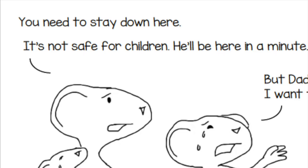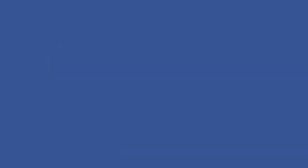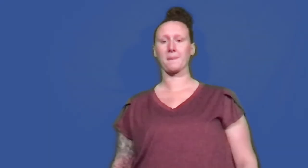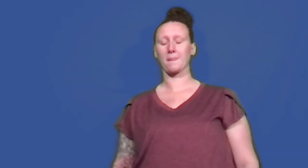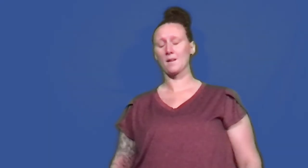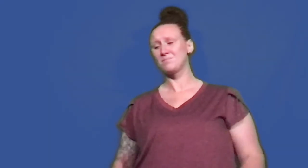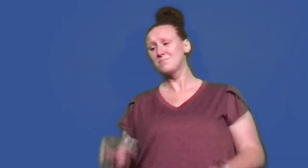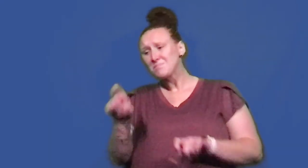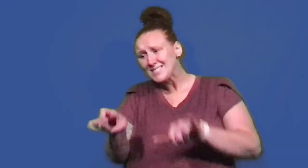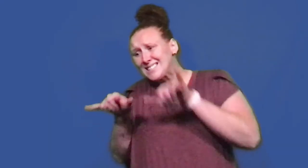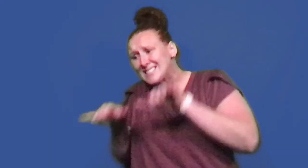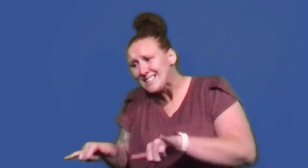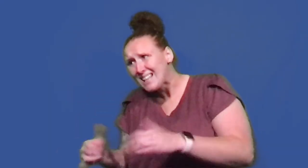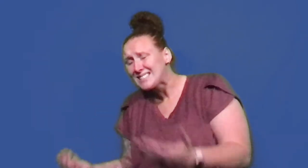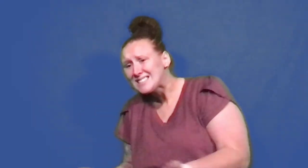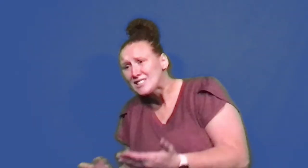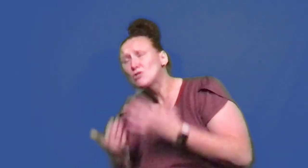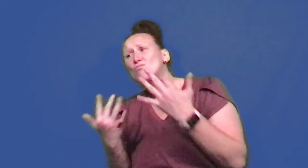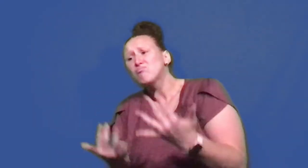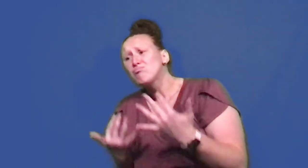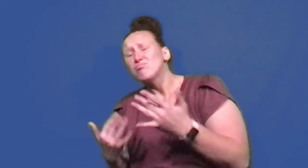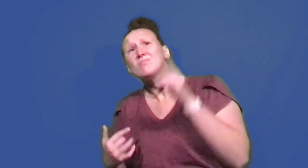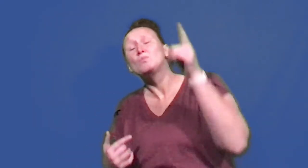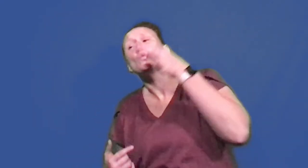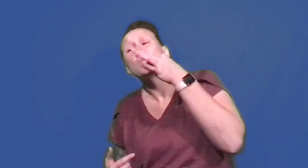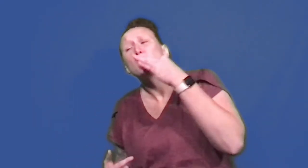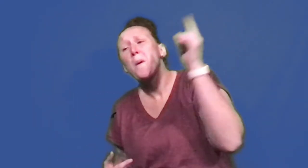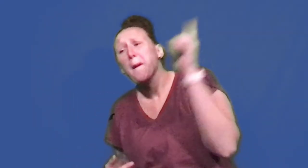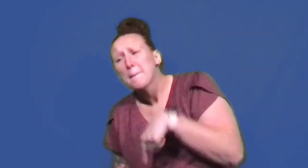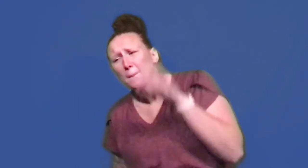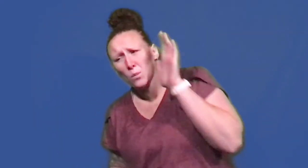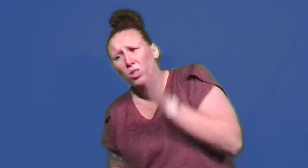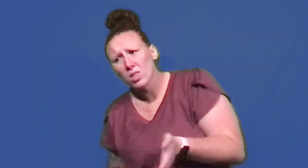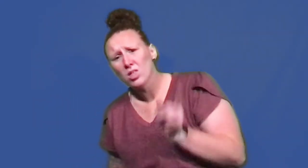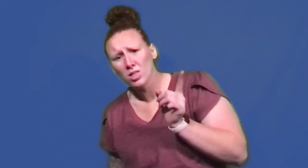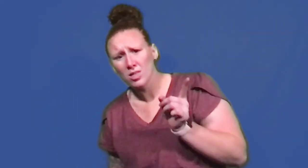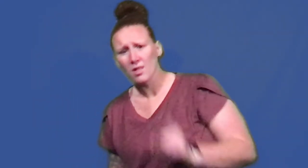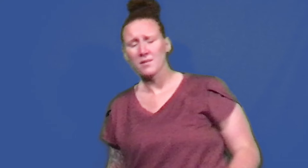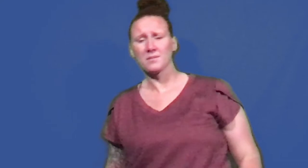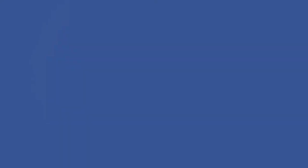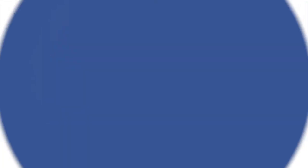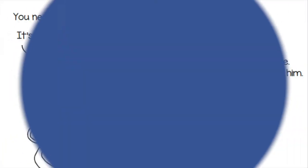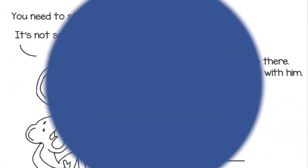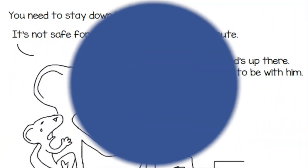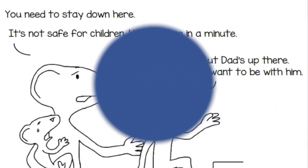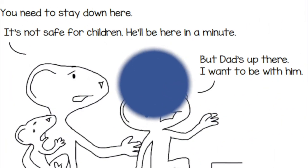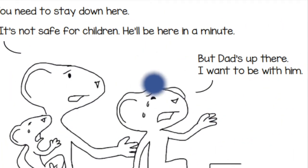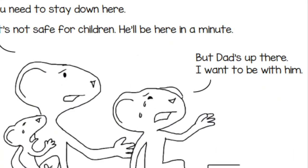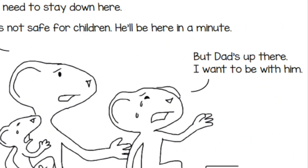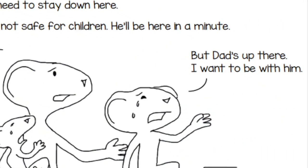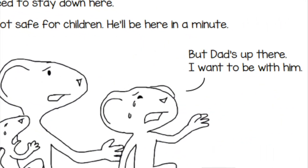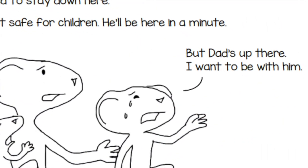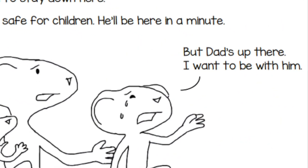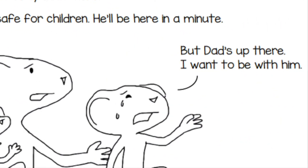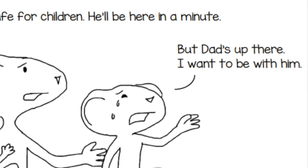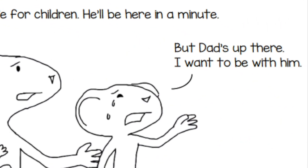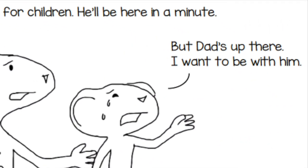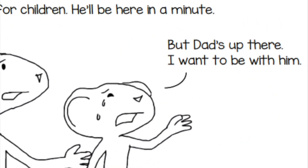You need to stay down here. It's not safe for children. He'll be here in a minute.